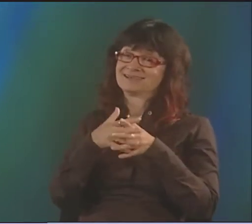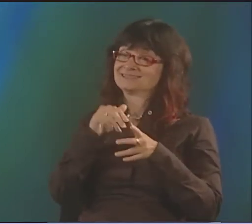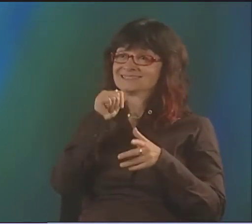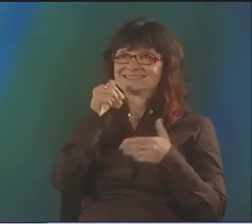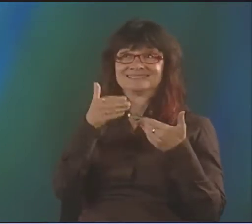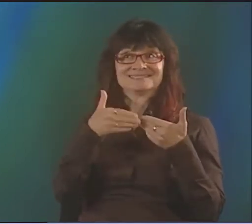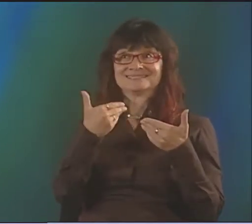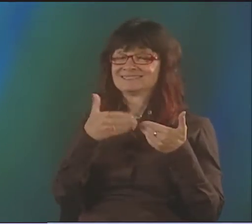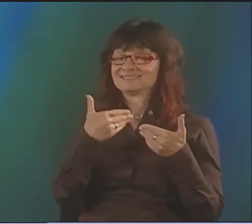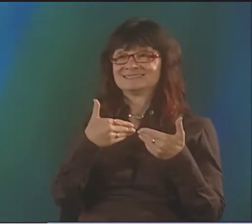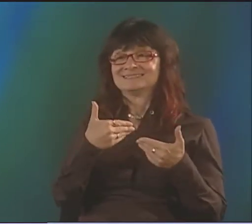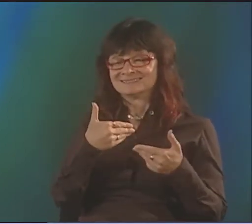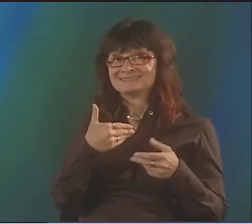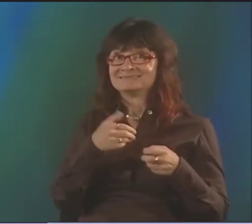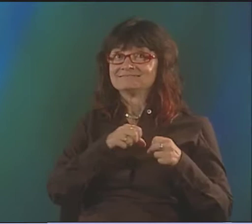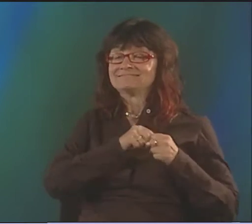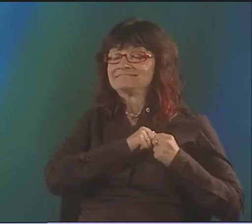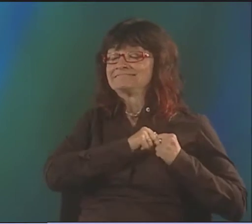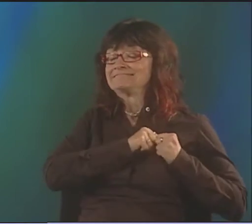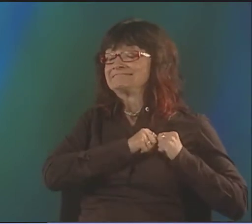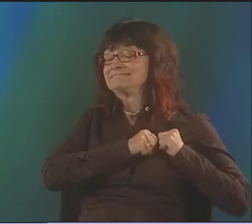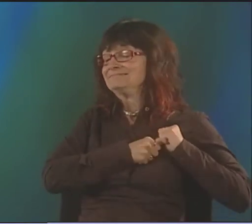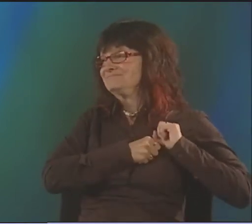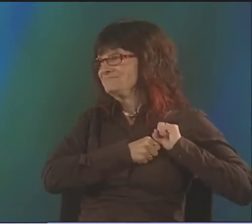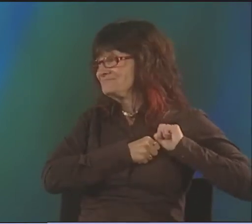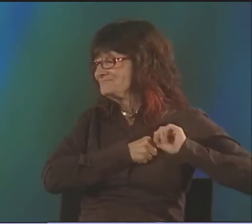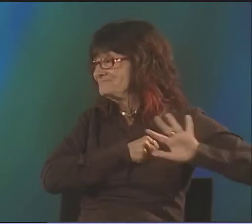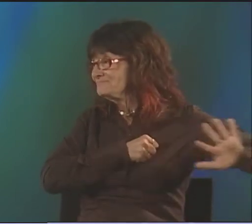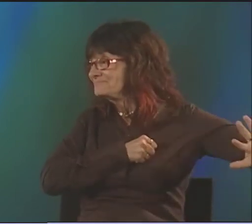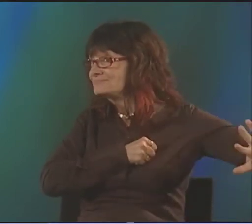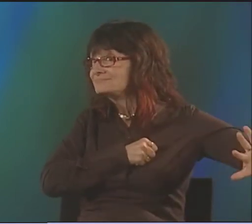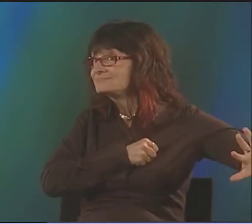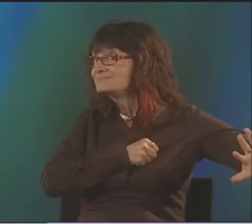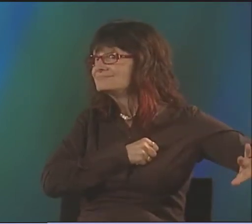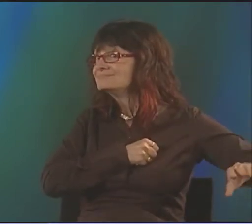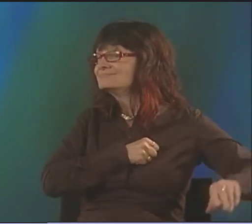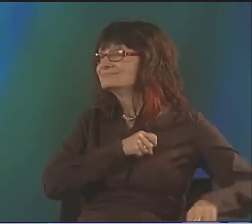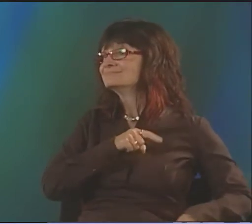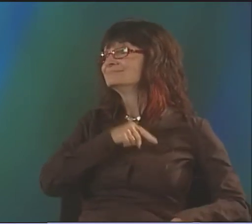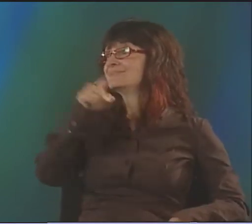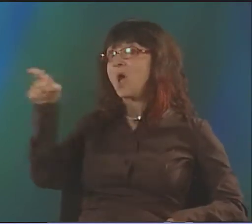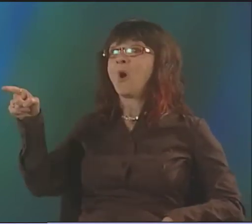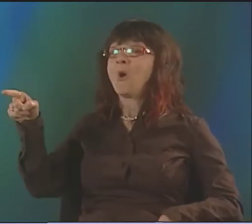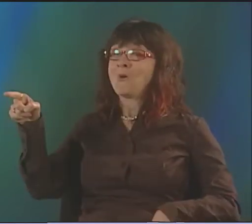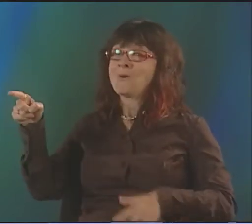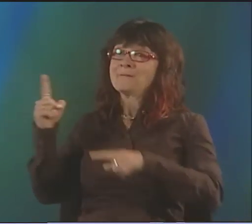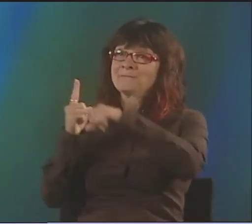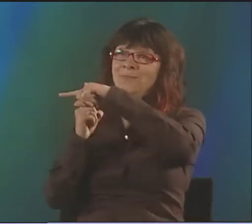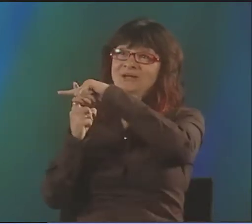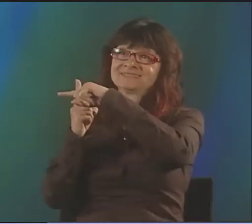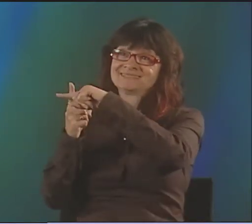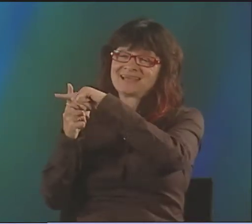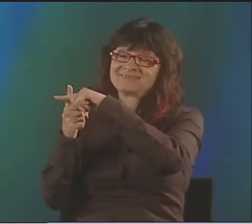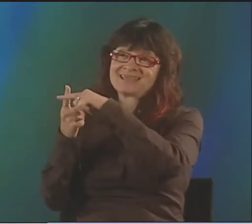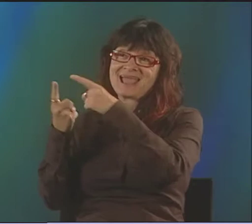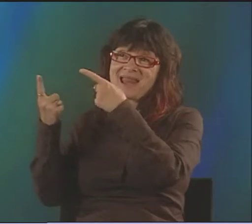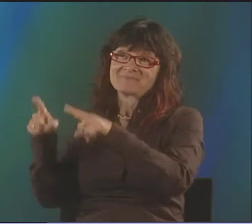AND THAT TAKES A LOT OF TIME AND EFFORT, WHEREAS HERE, YOU KNOW, WHEN I LEFT THE U.S., I ALREADY HAD THAT. AND IT WASN'T EASY.